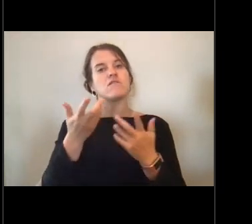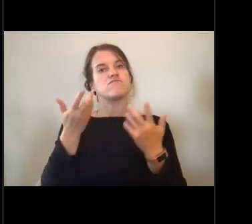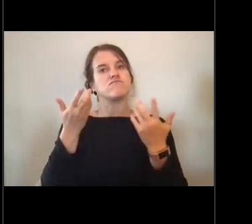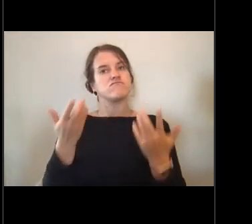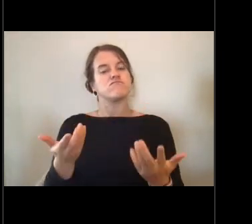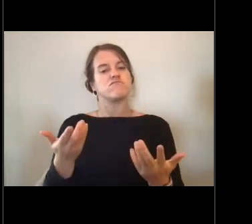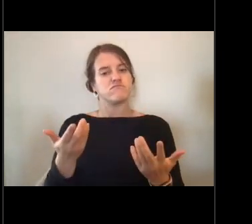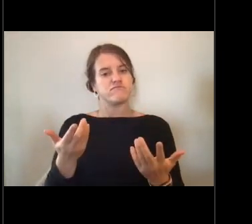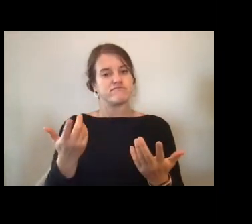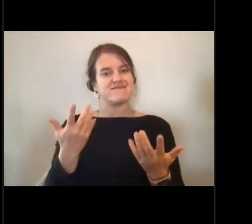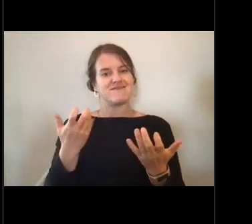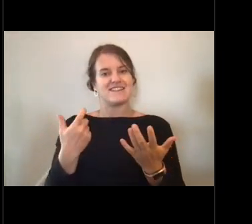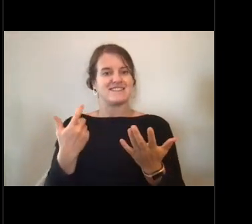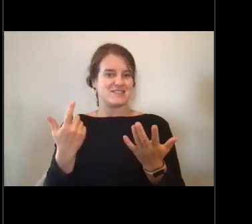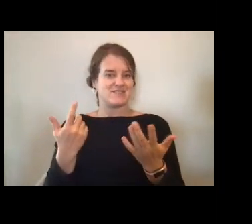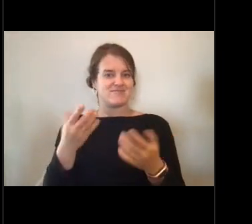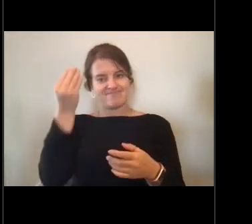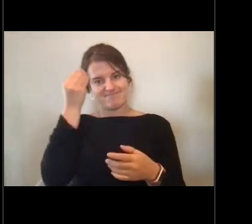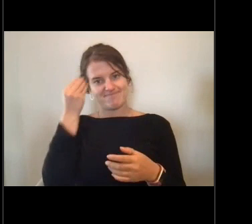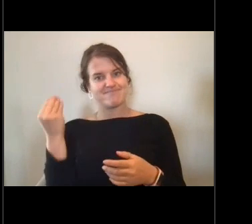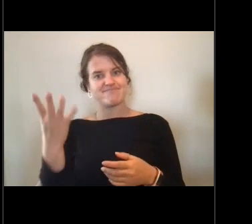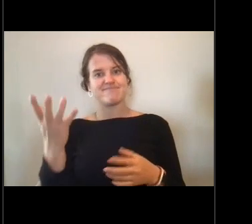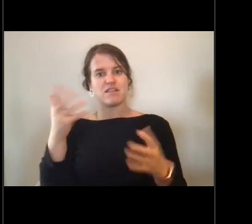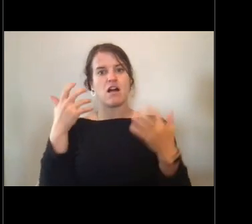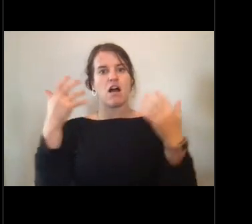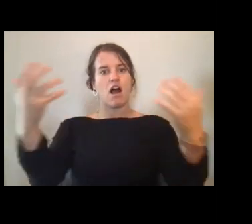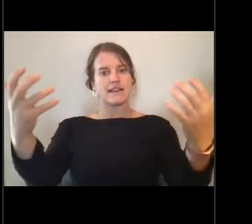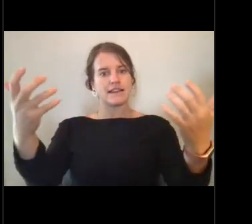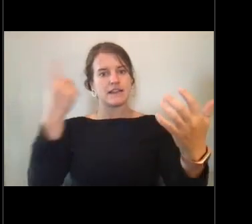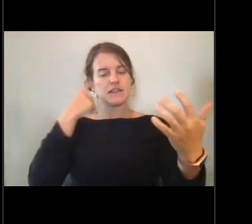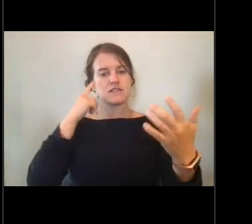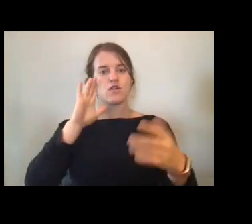that are on our webinar about your favorite part